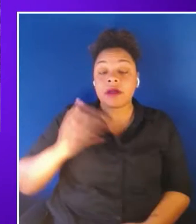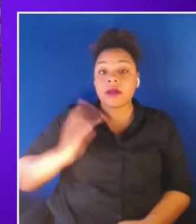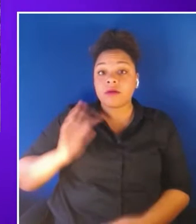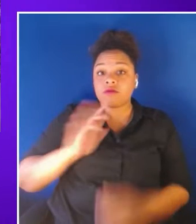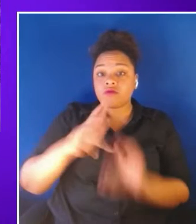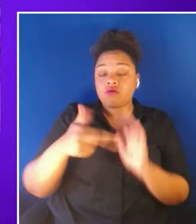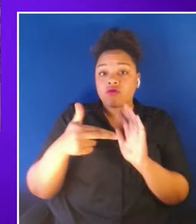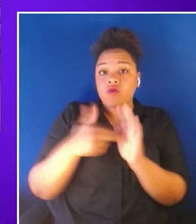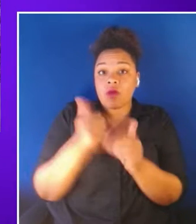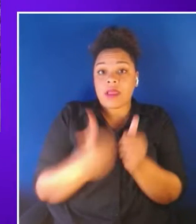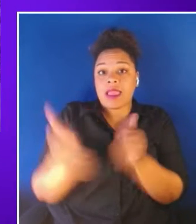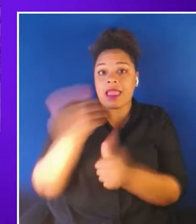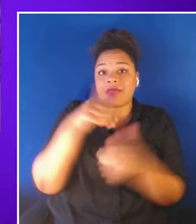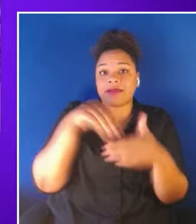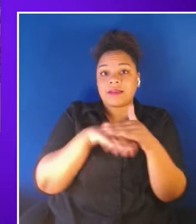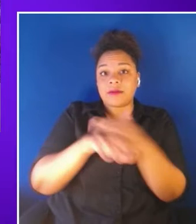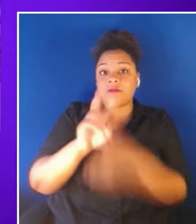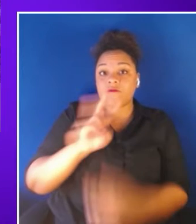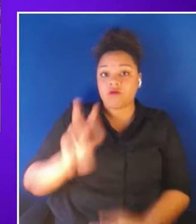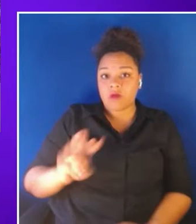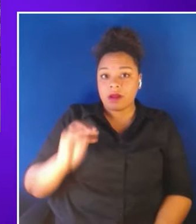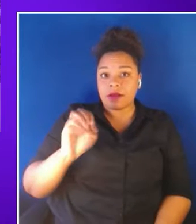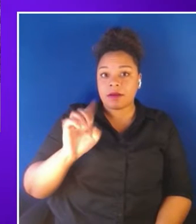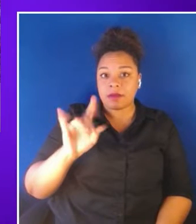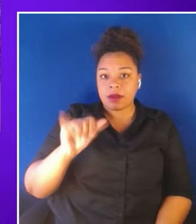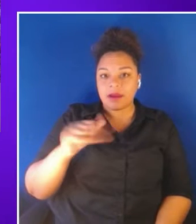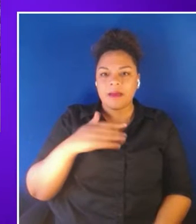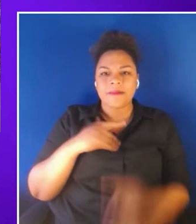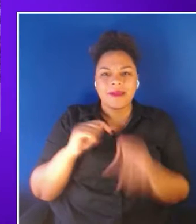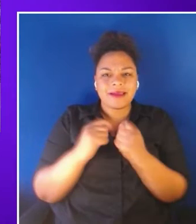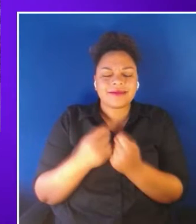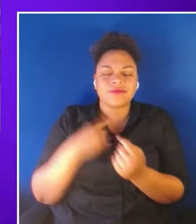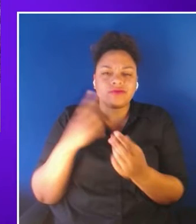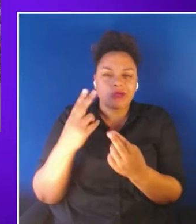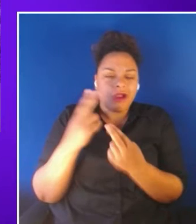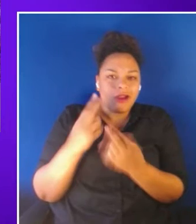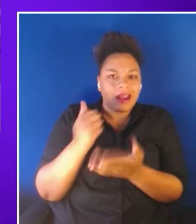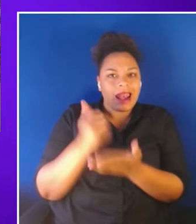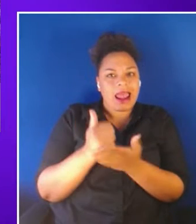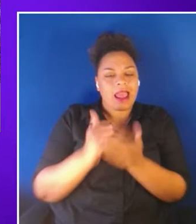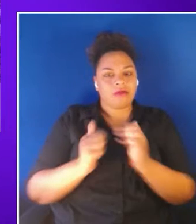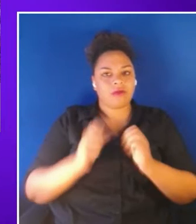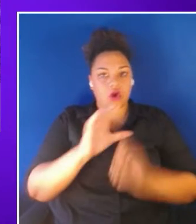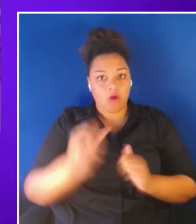me and my team are honored to help co-found XR access and host the first XR symposium.